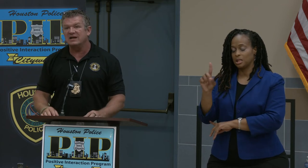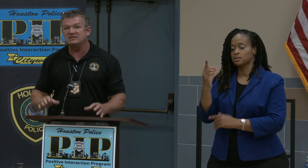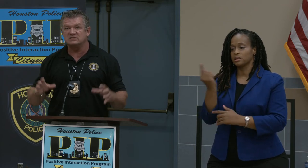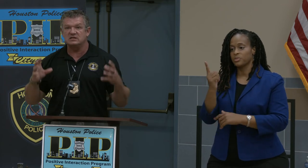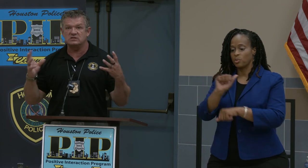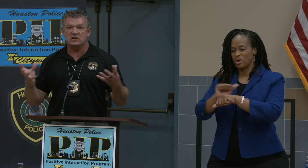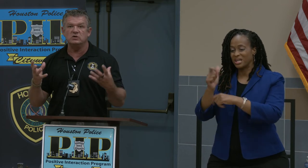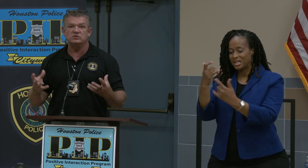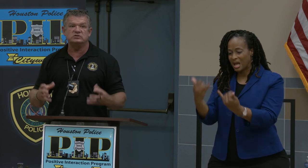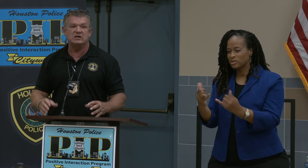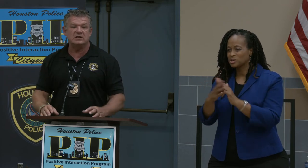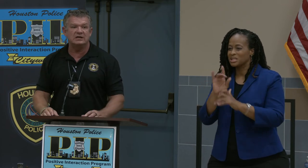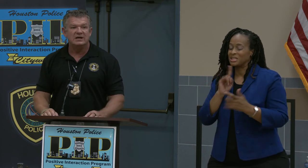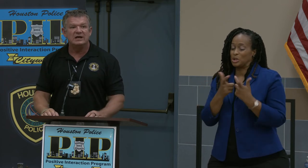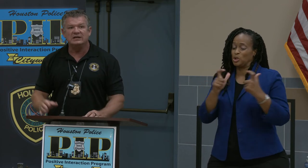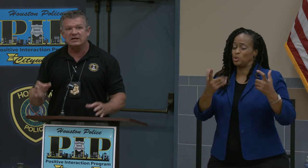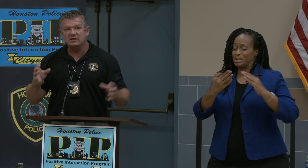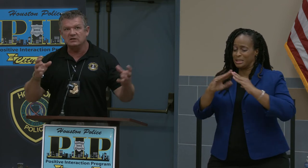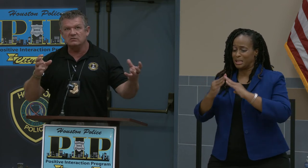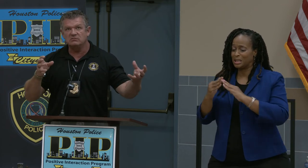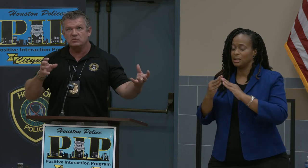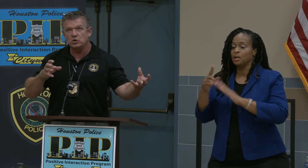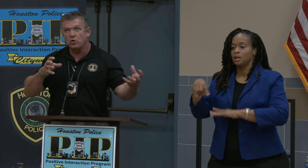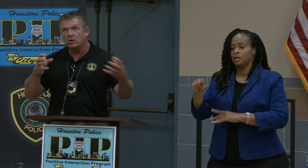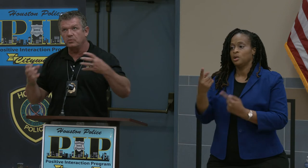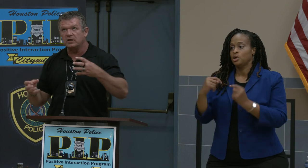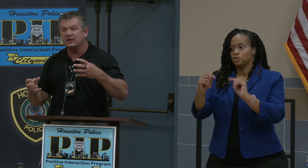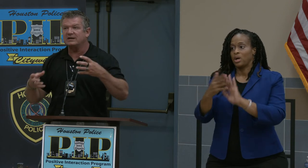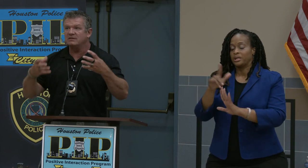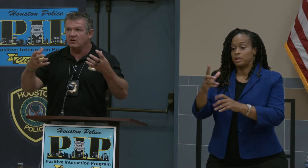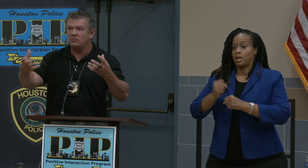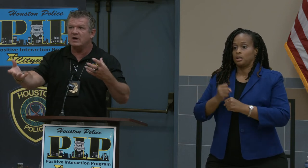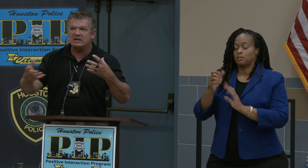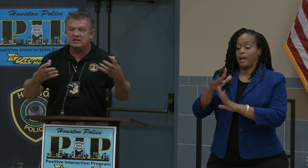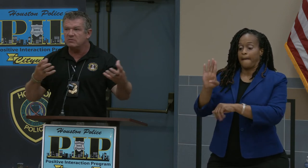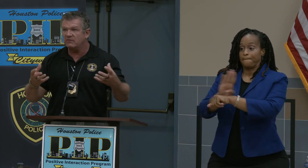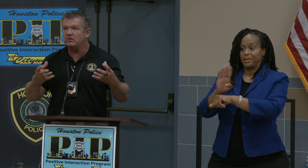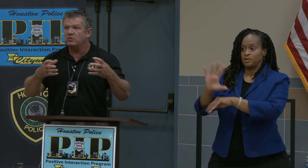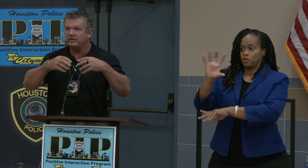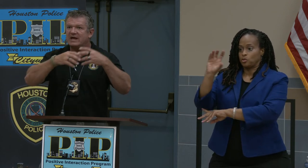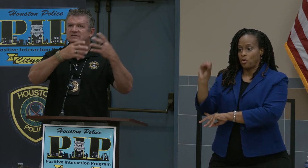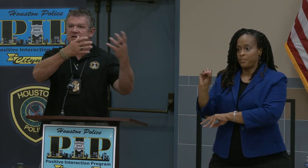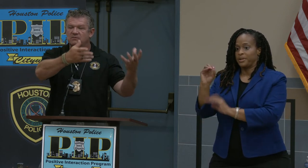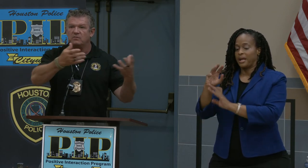It's such a huge city and getting corporate mine key muffle her -- it has to come from